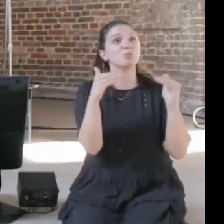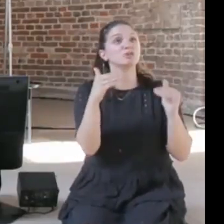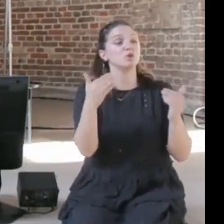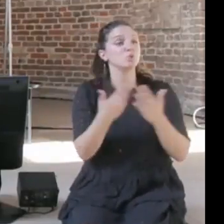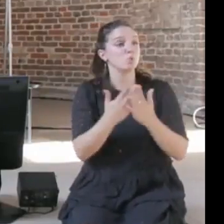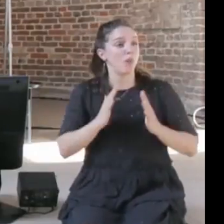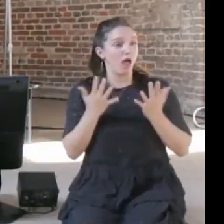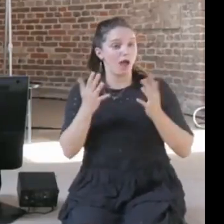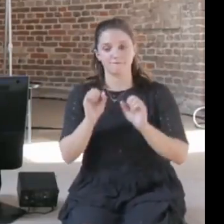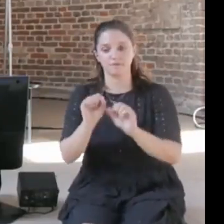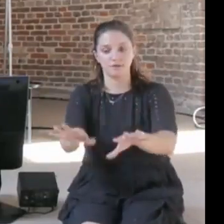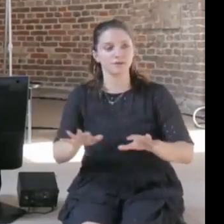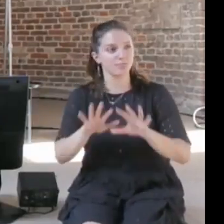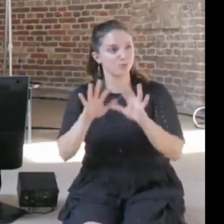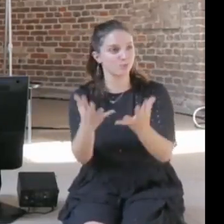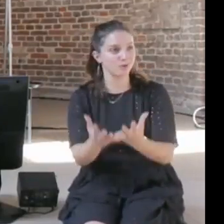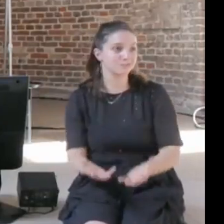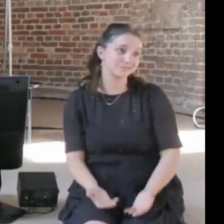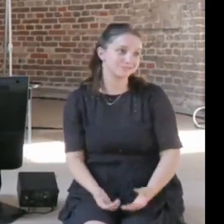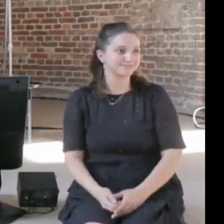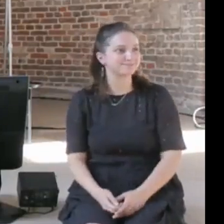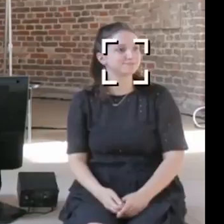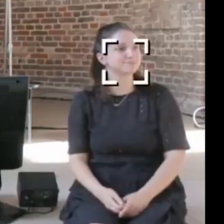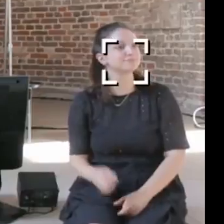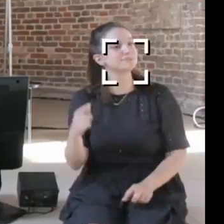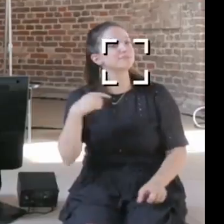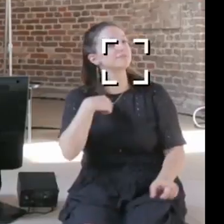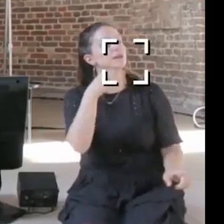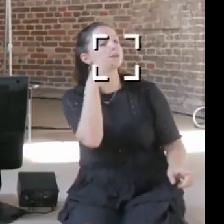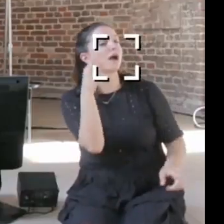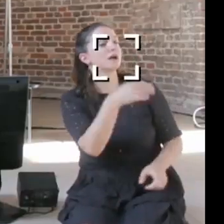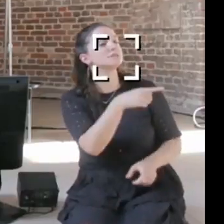And coming back to the topic of AI, `I know that you've been involved in a class about